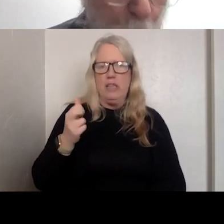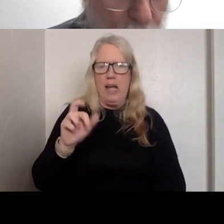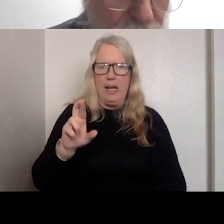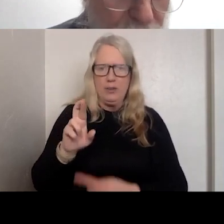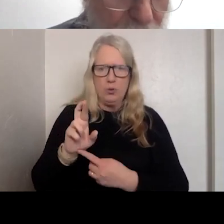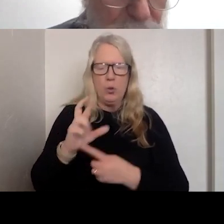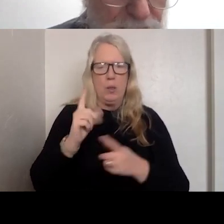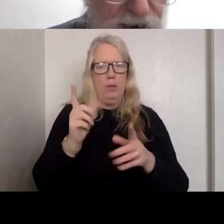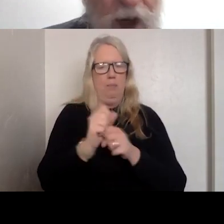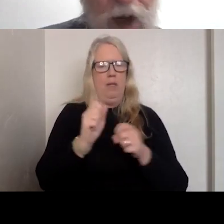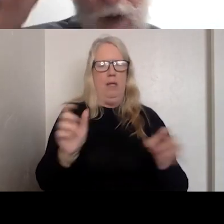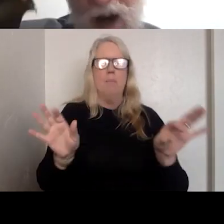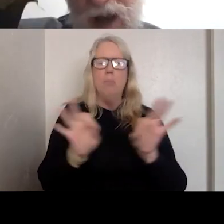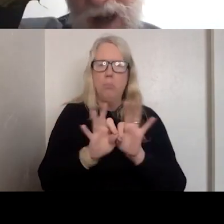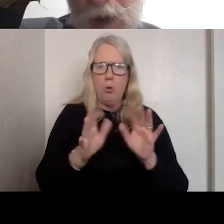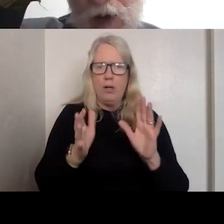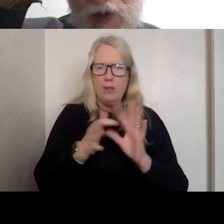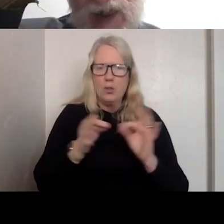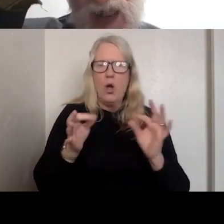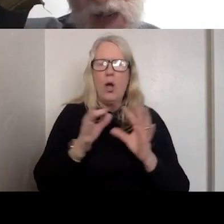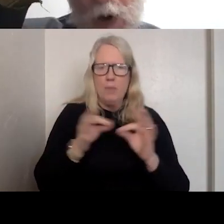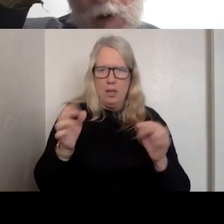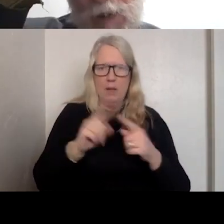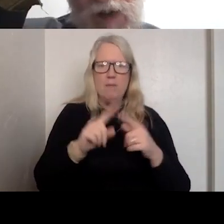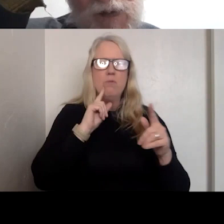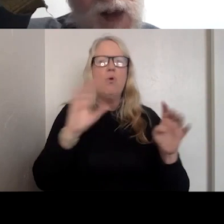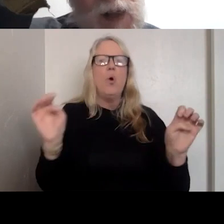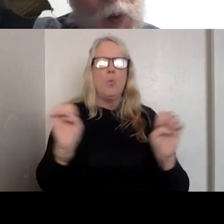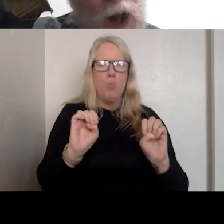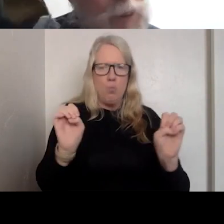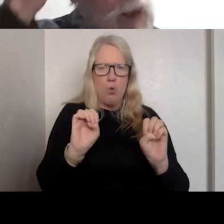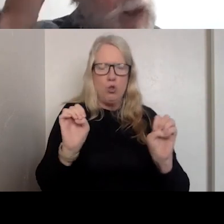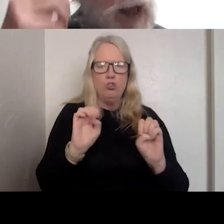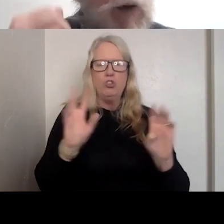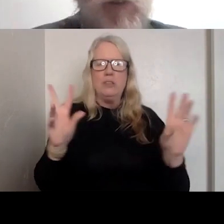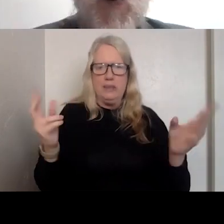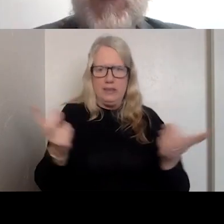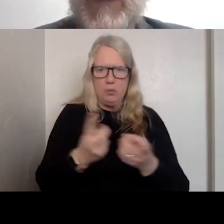IMPORTANT COMMENTS ABOUT EMERGENCY DEPARTMENT FOLLOWUP AND HOW IMPORTANT